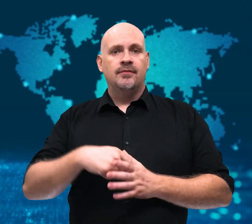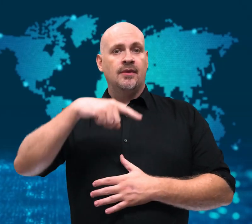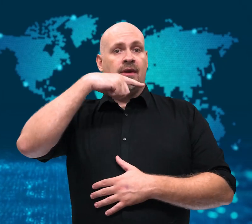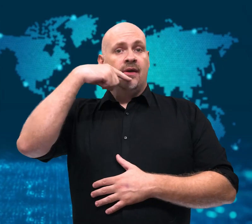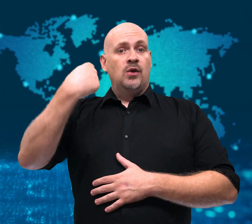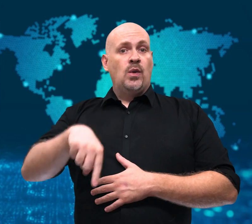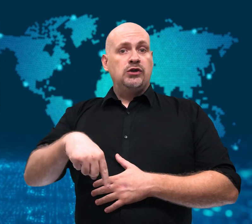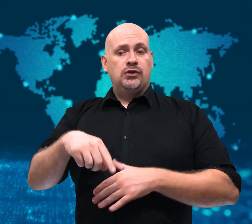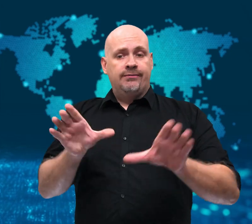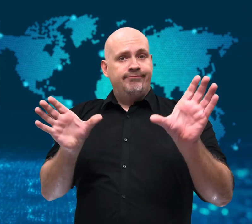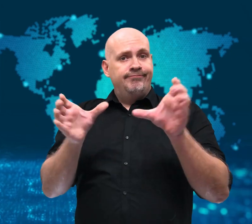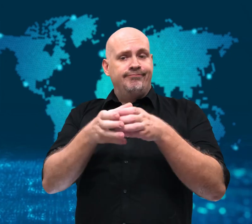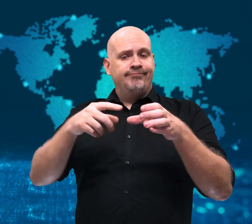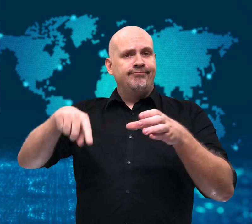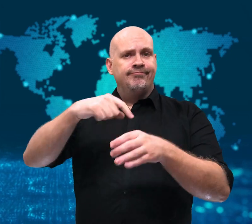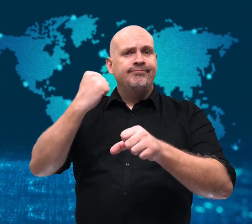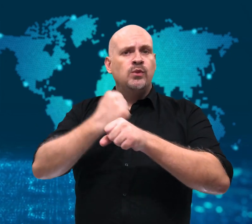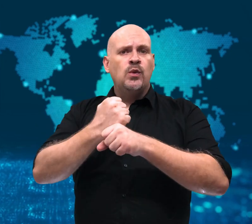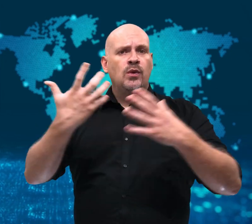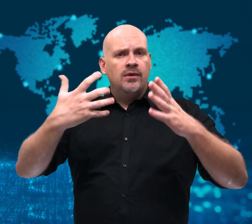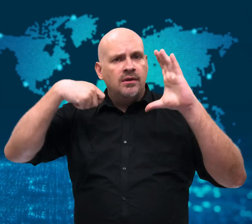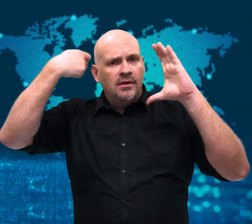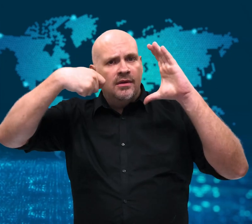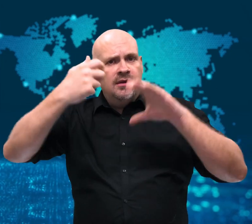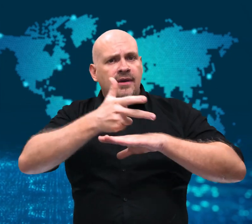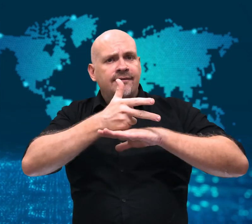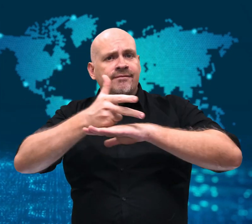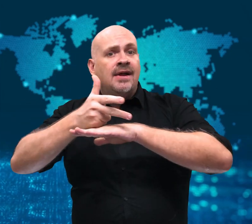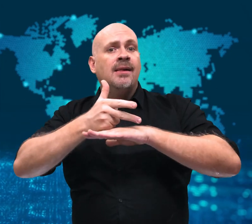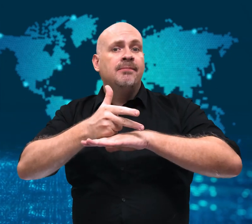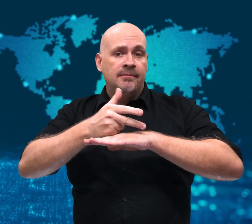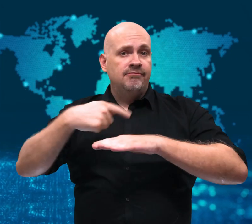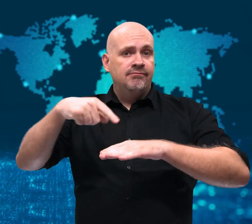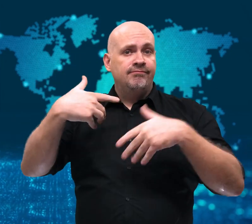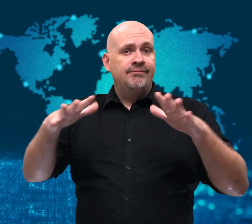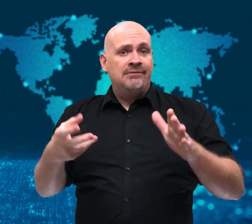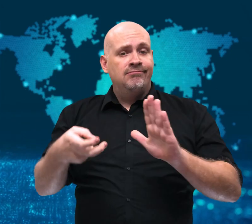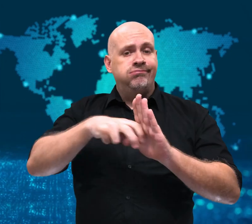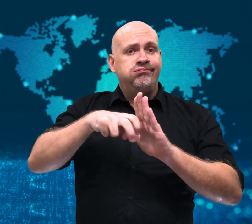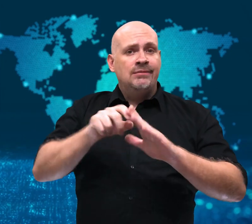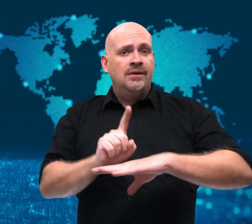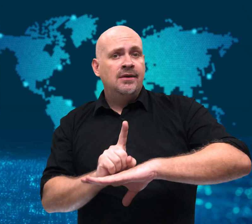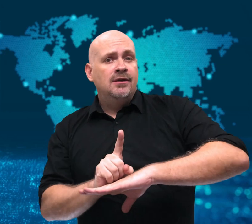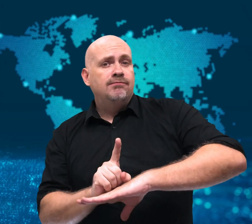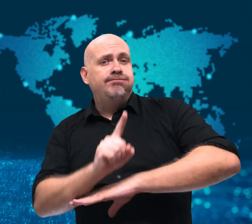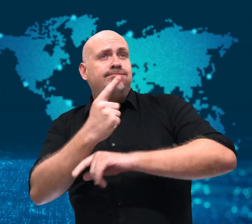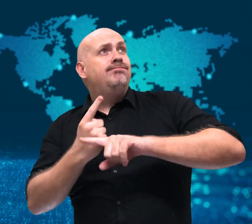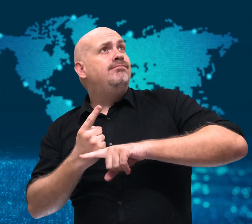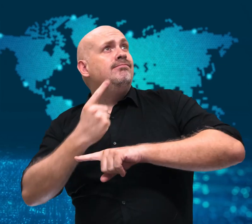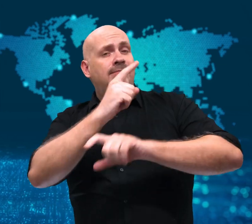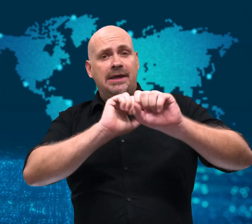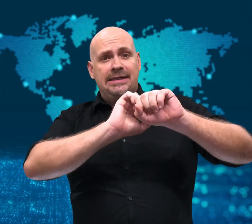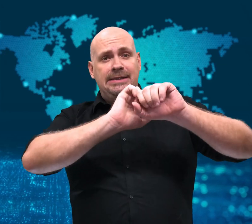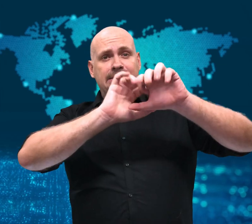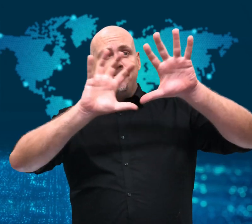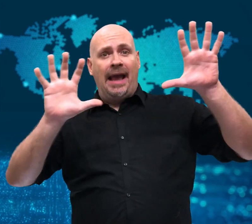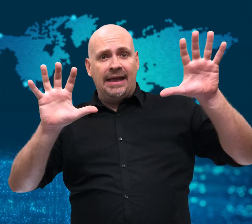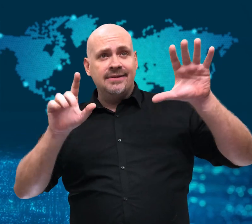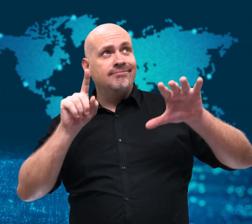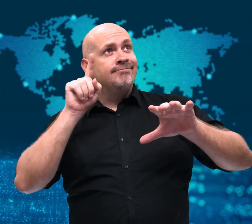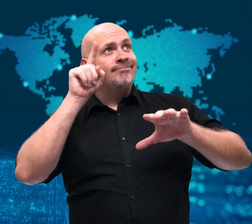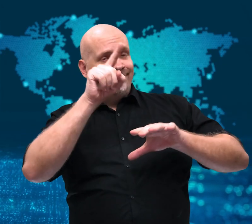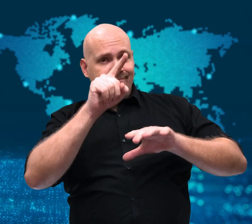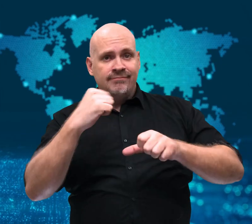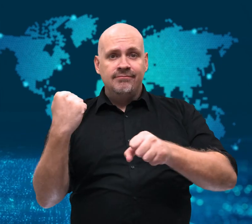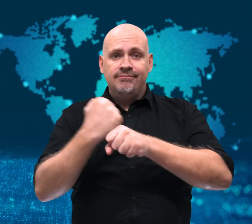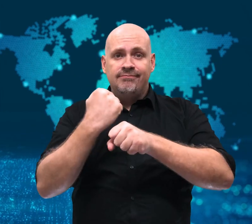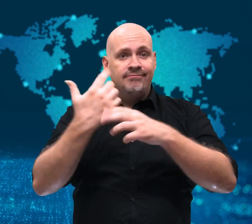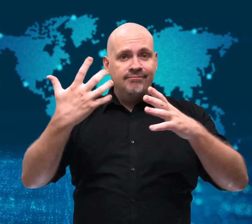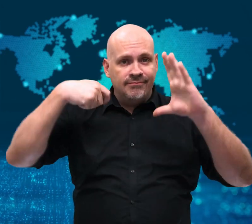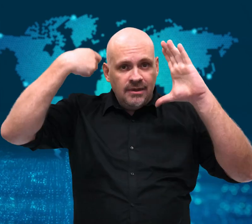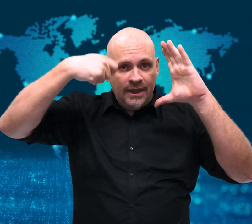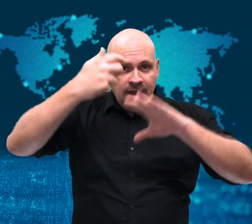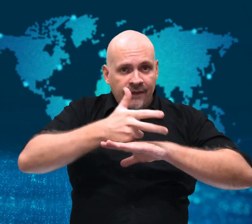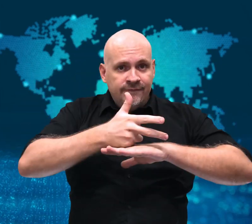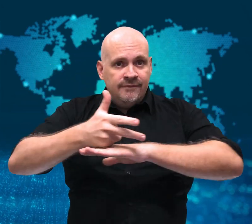[Gavin]: A Russian film crew blasted off to make the first movie in space.